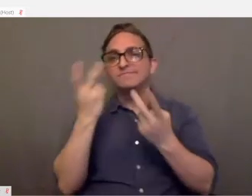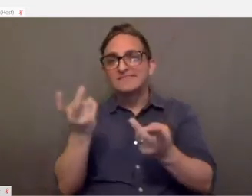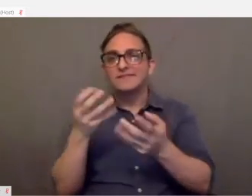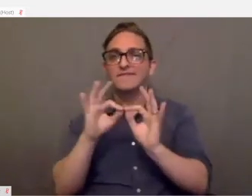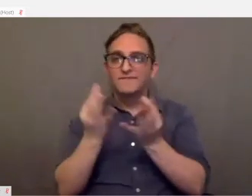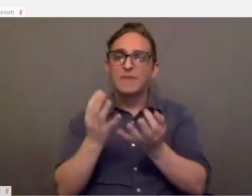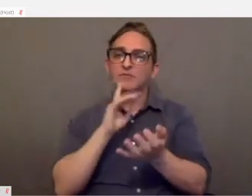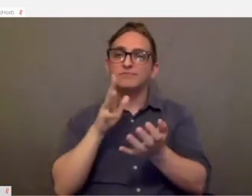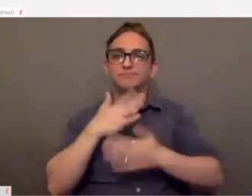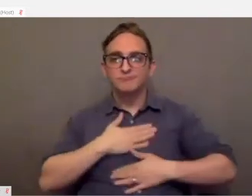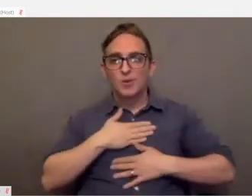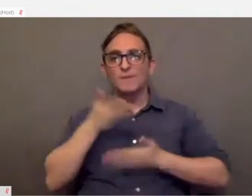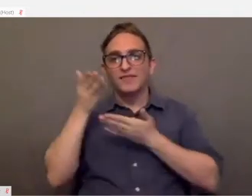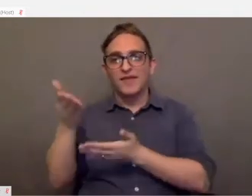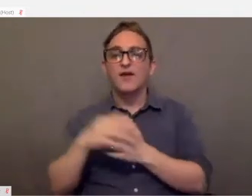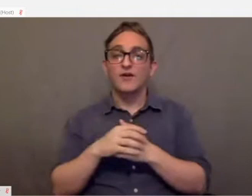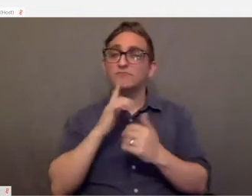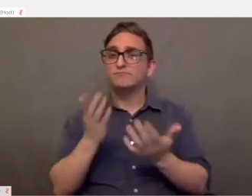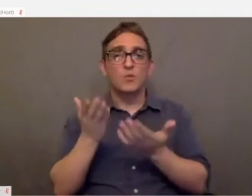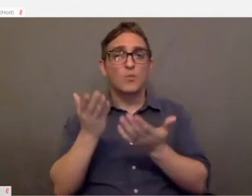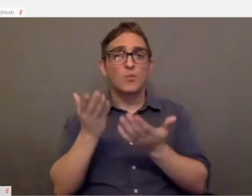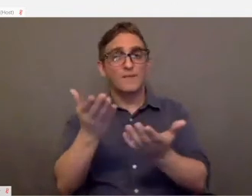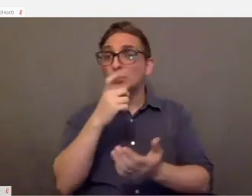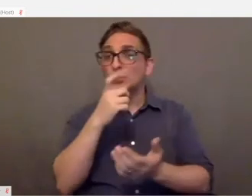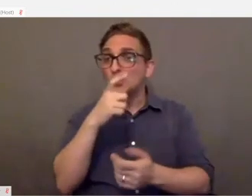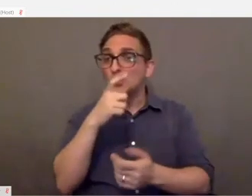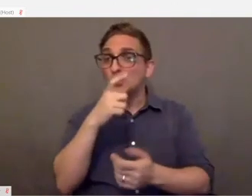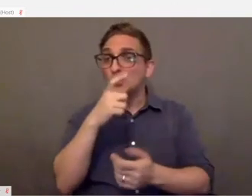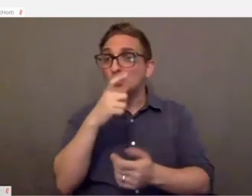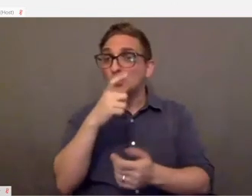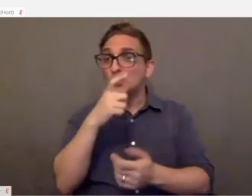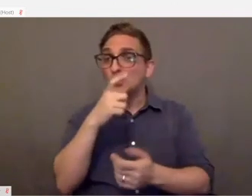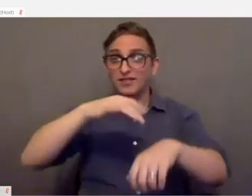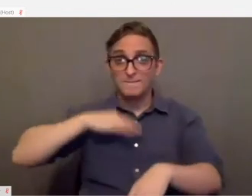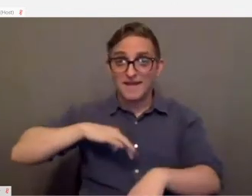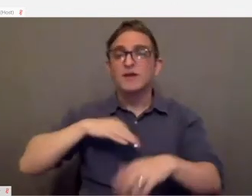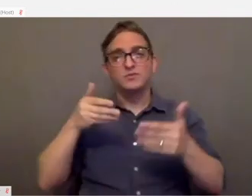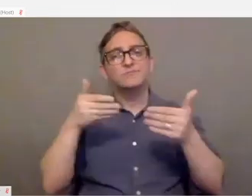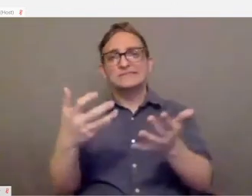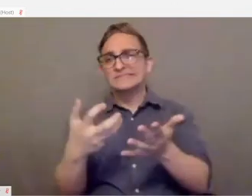I really recommend anyone who hasn't already, make sure you get a chance to visit Maine.